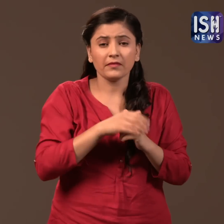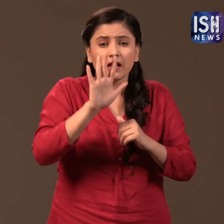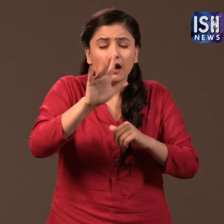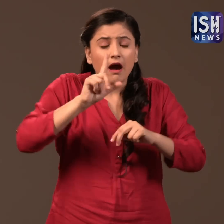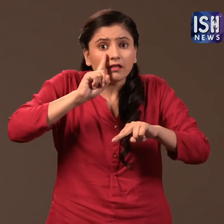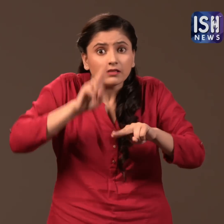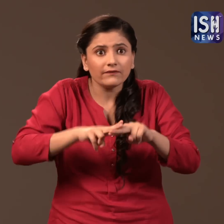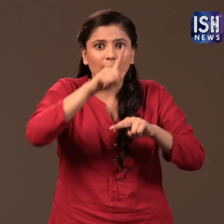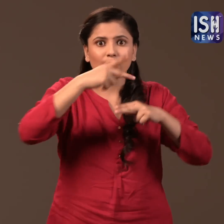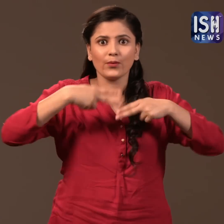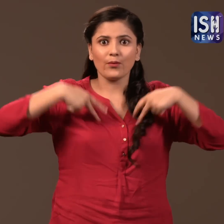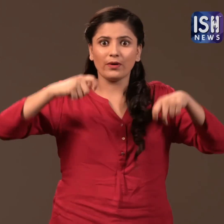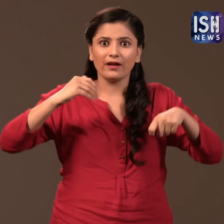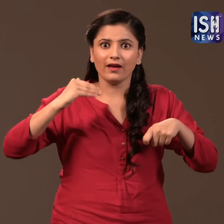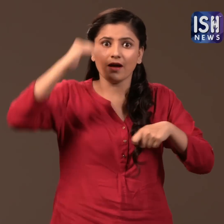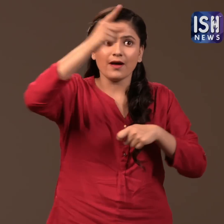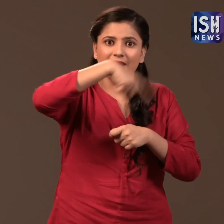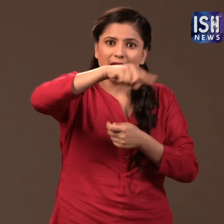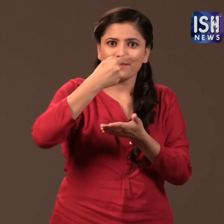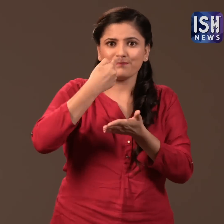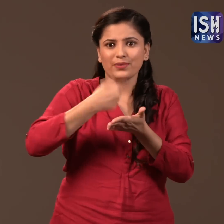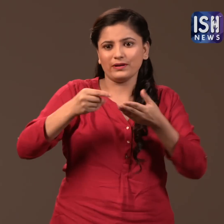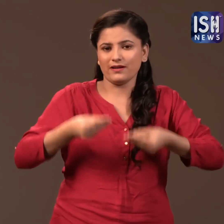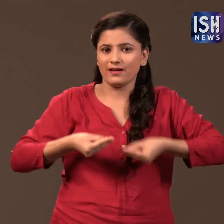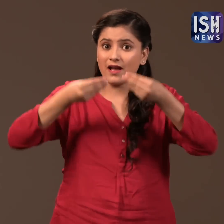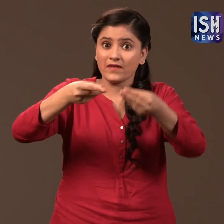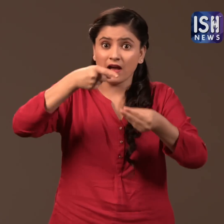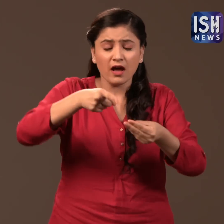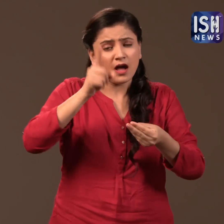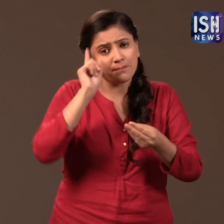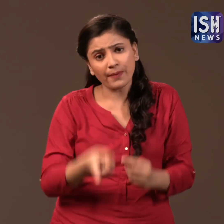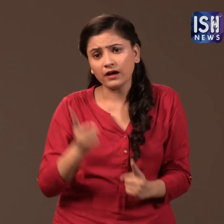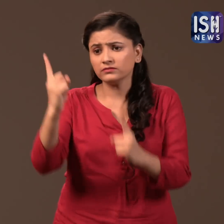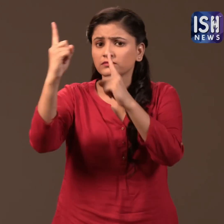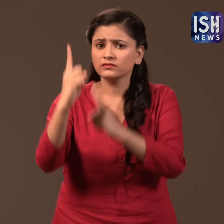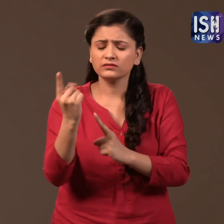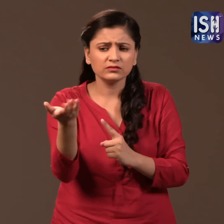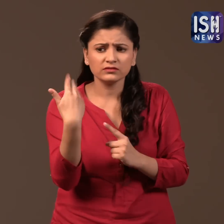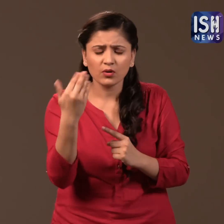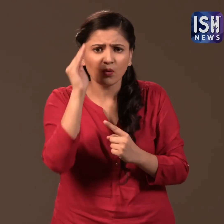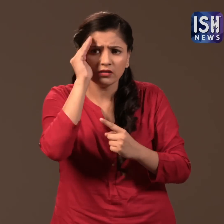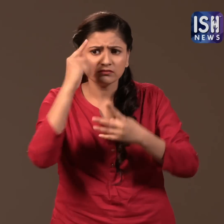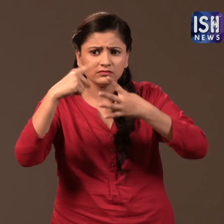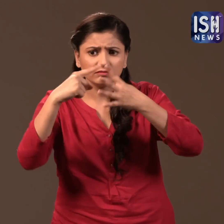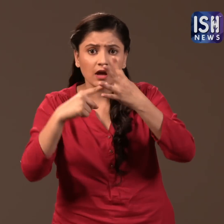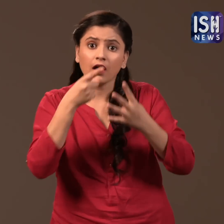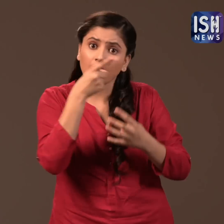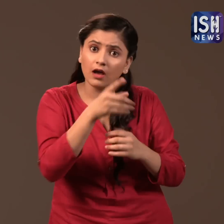If the Court gives permission, they will listen to his appeal.